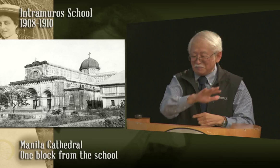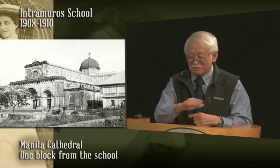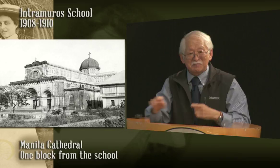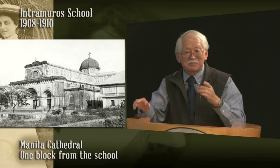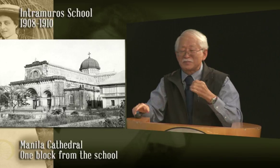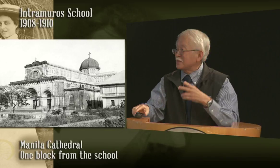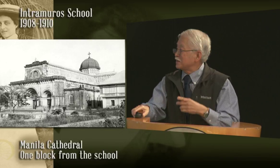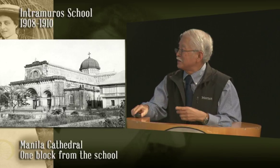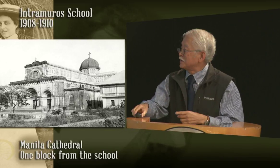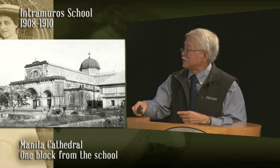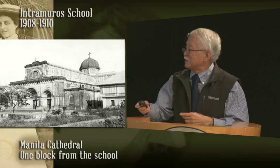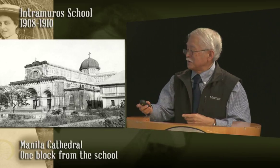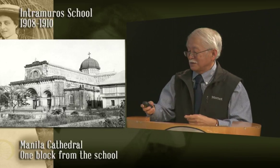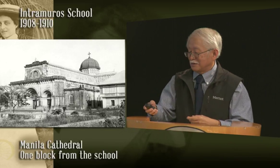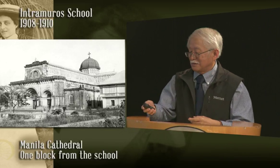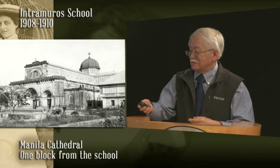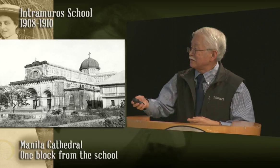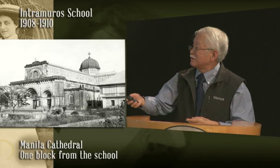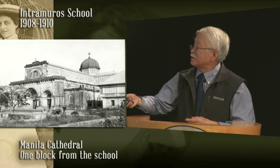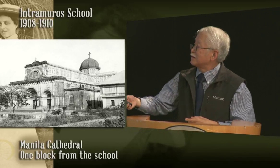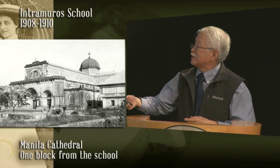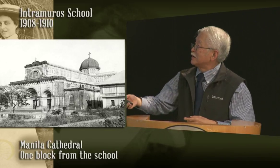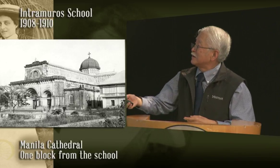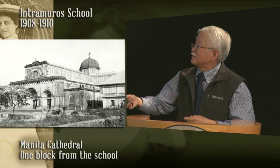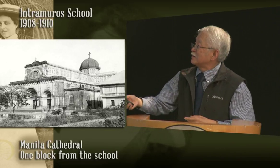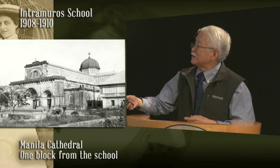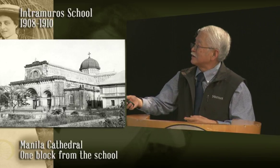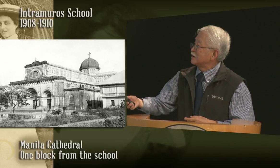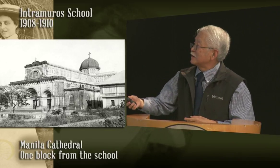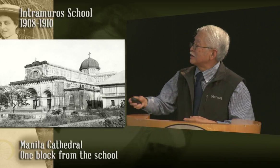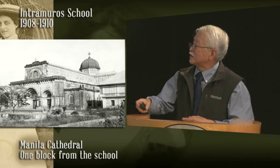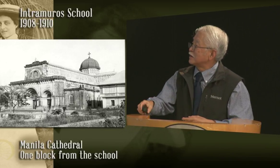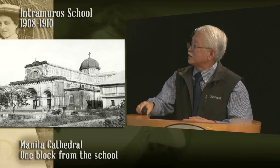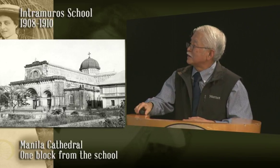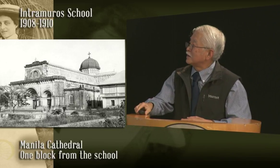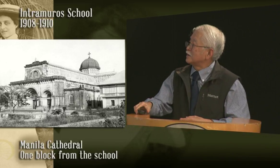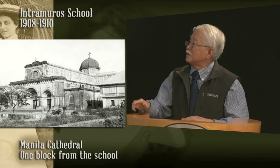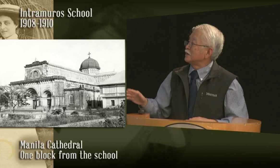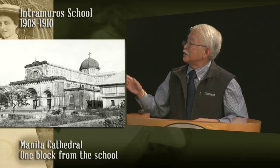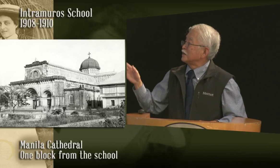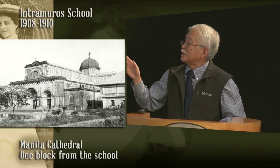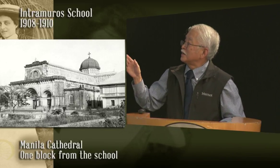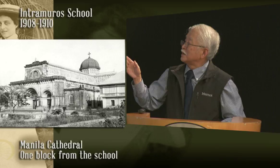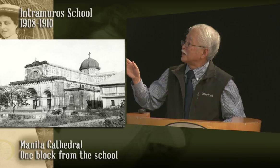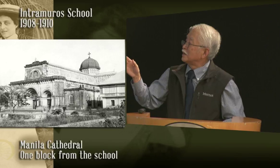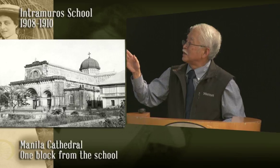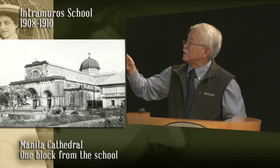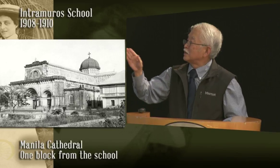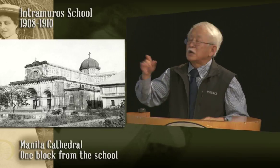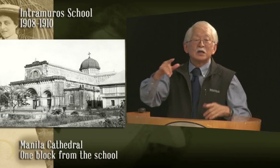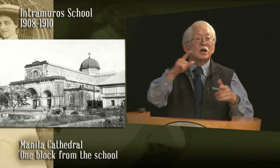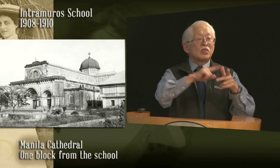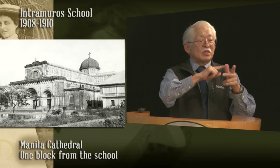this was in the 1920s.